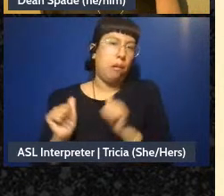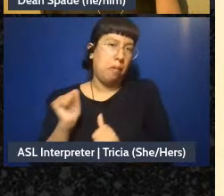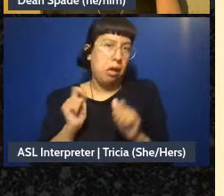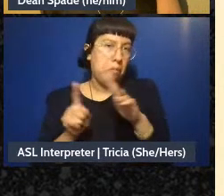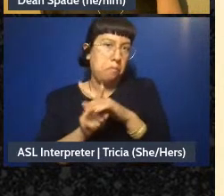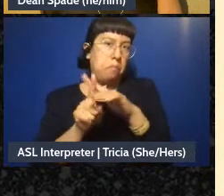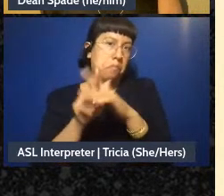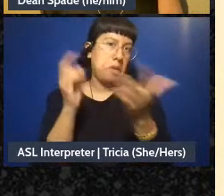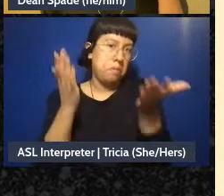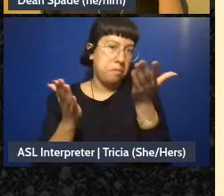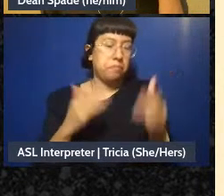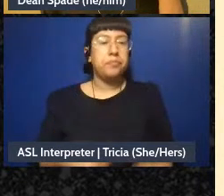Yeah